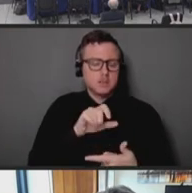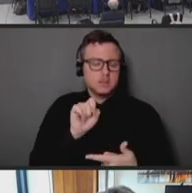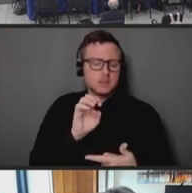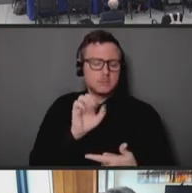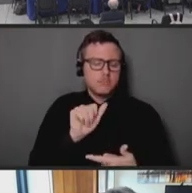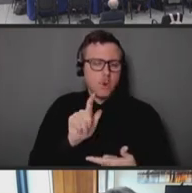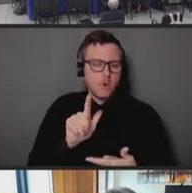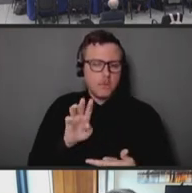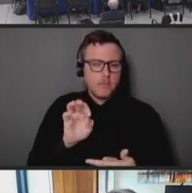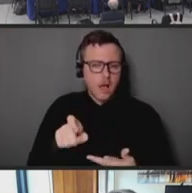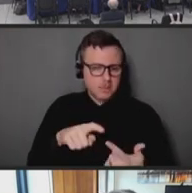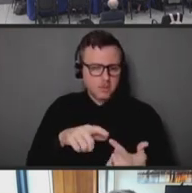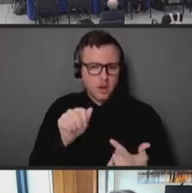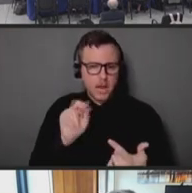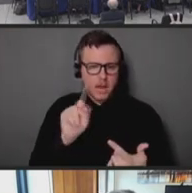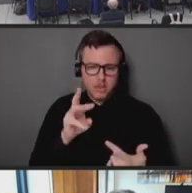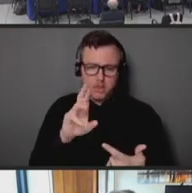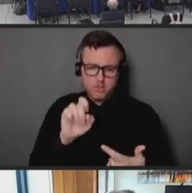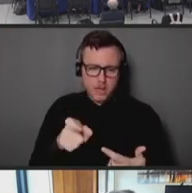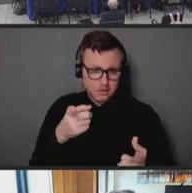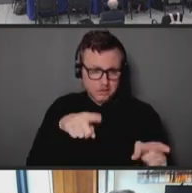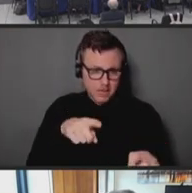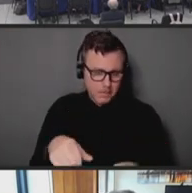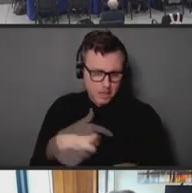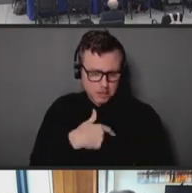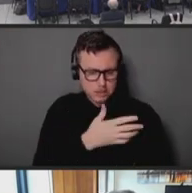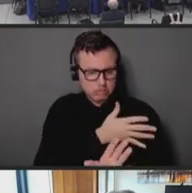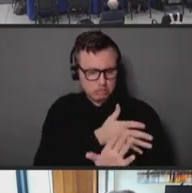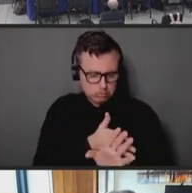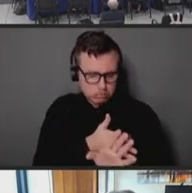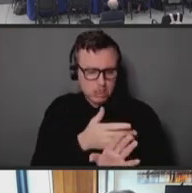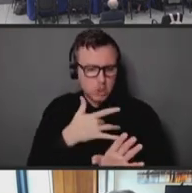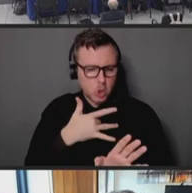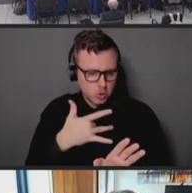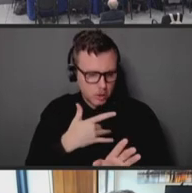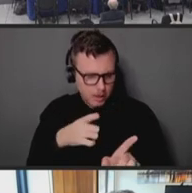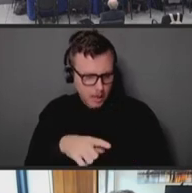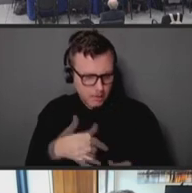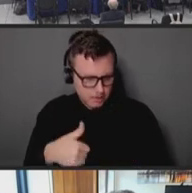What assumptions that are still valid, and what new tools can be brought to bear?